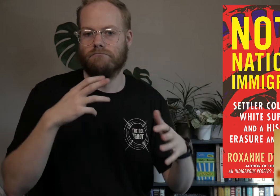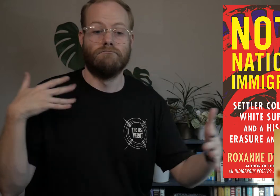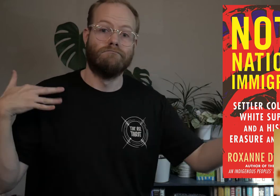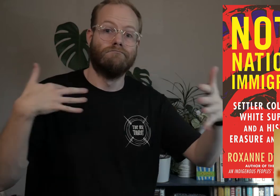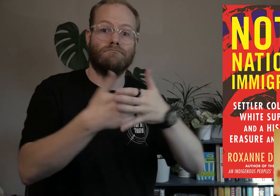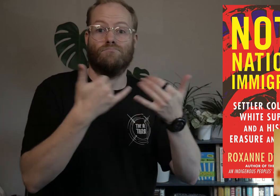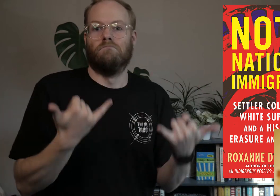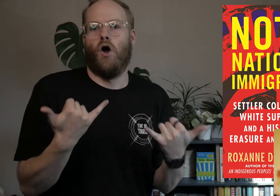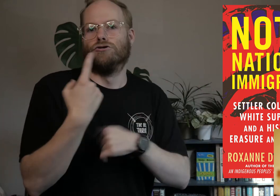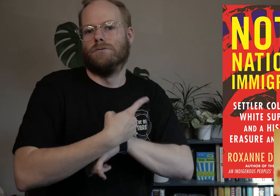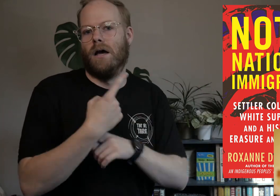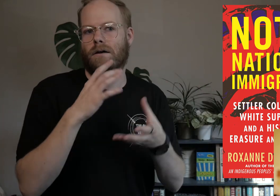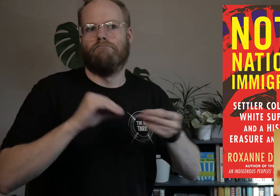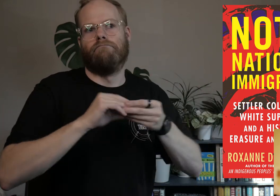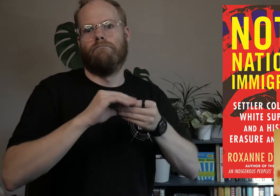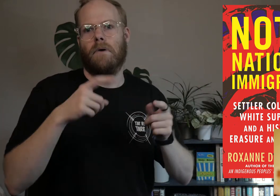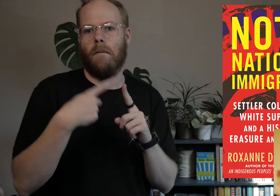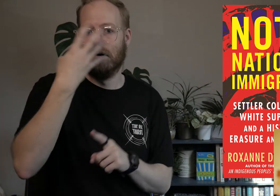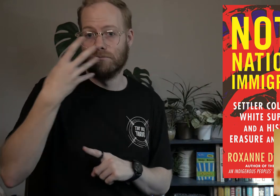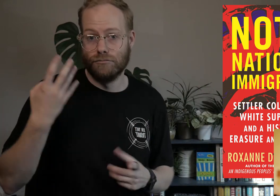all the way up to modern-day rhetoric about immigrants.